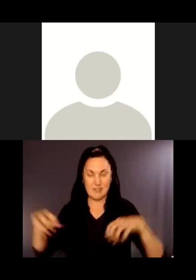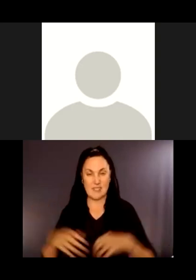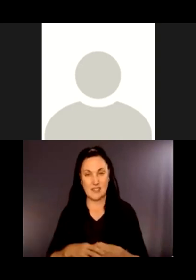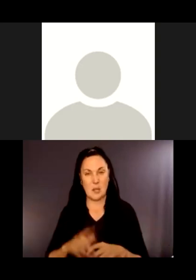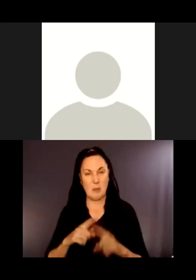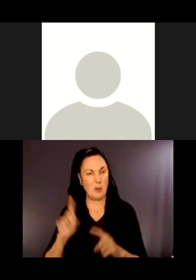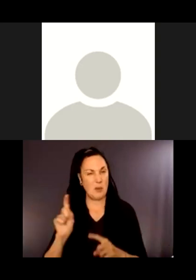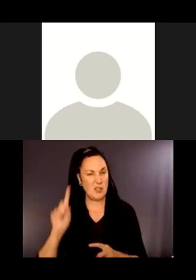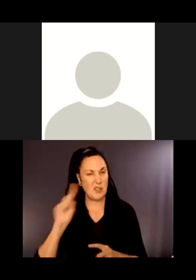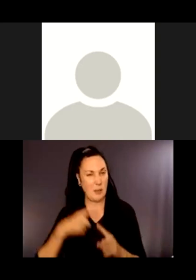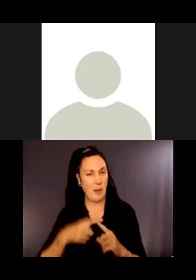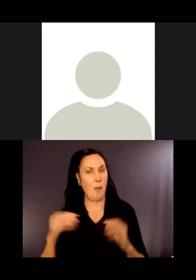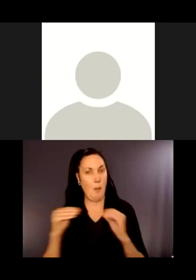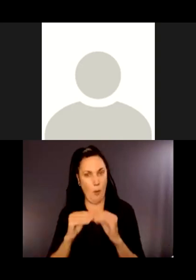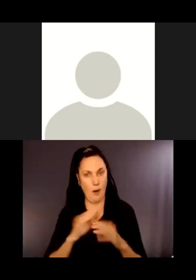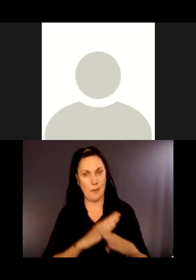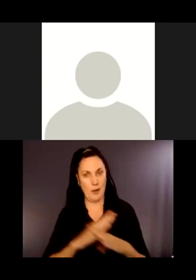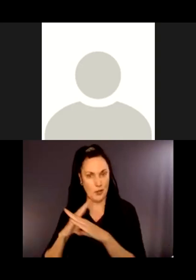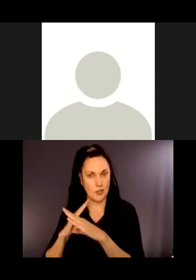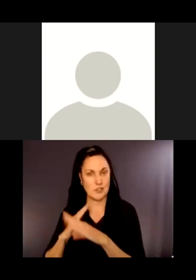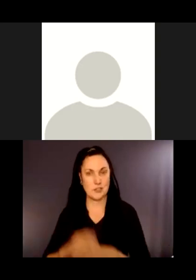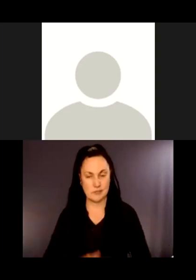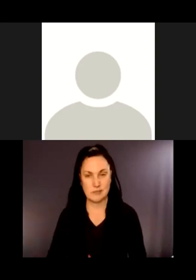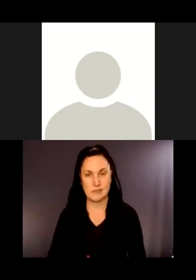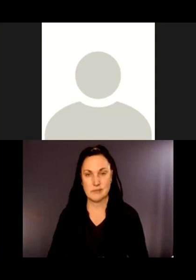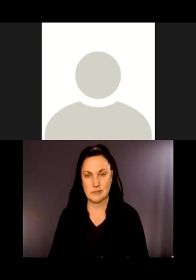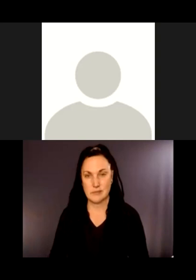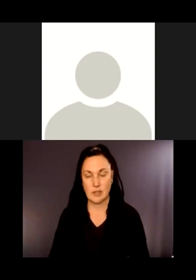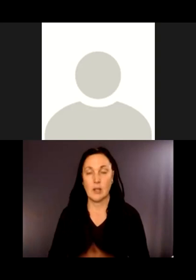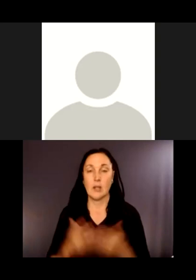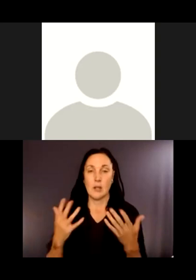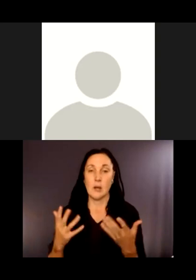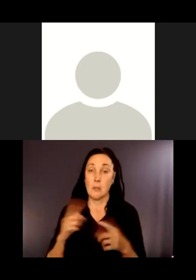need to think about more than that.